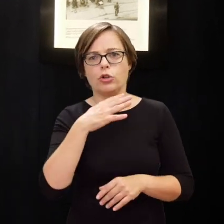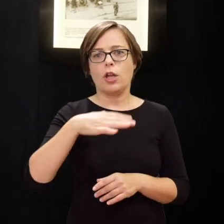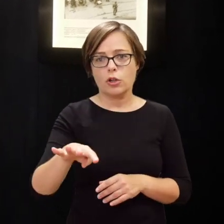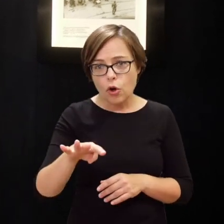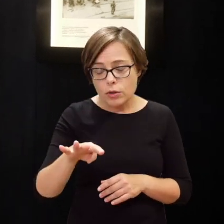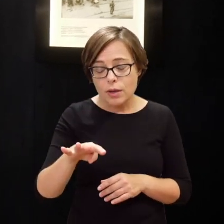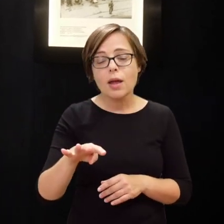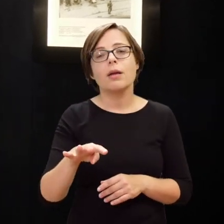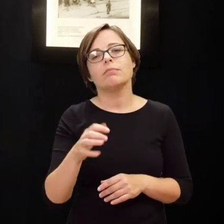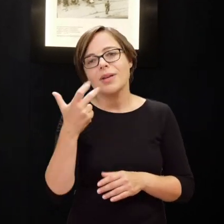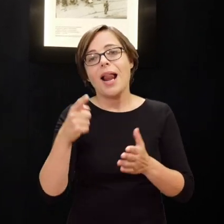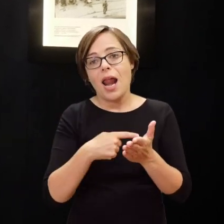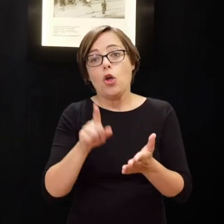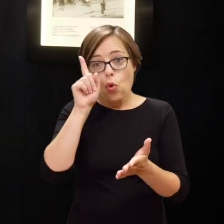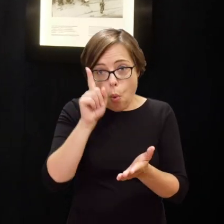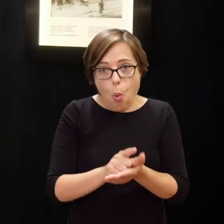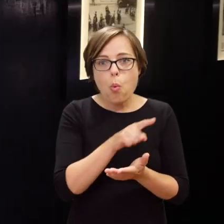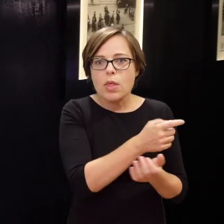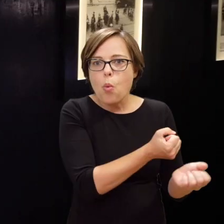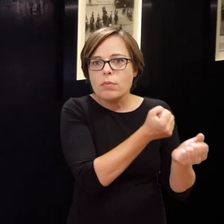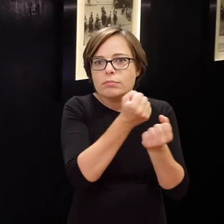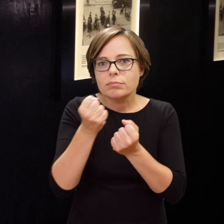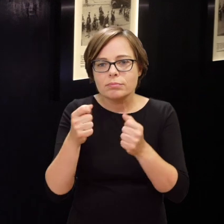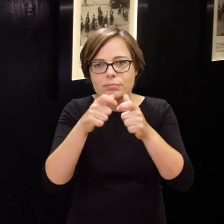he brought a camera with him at least on several occasions,